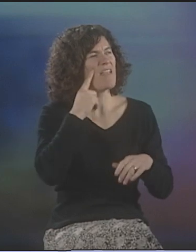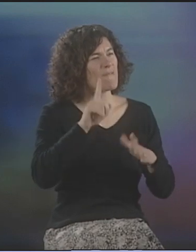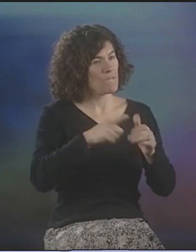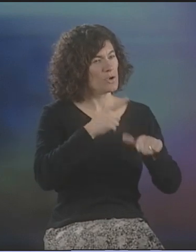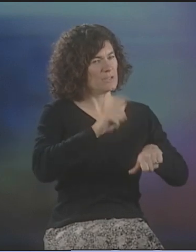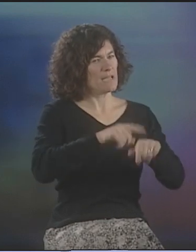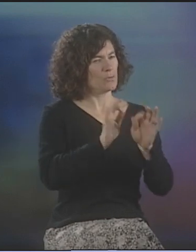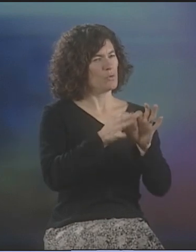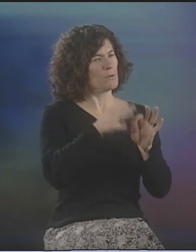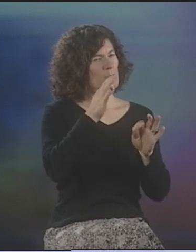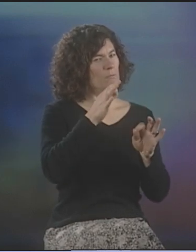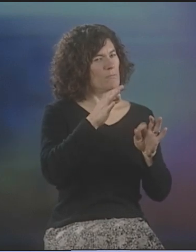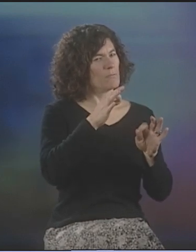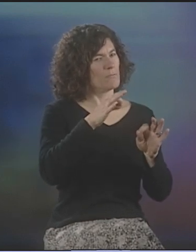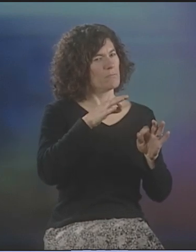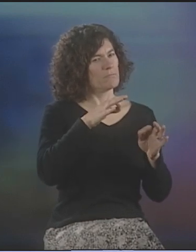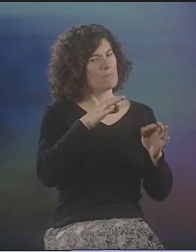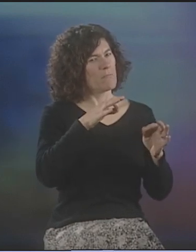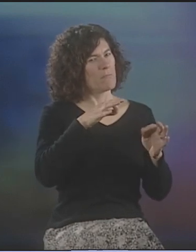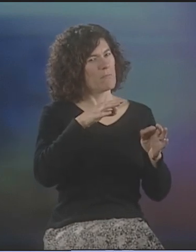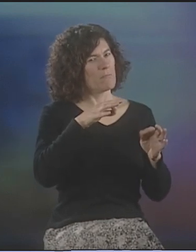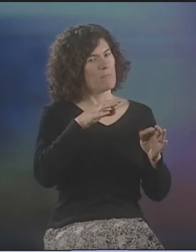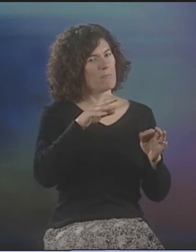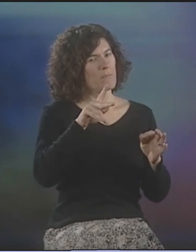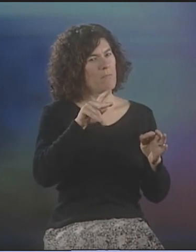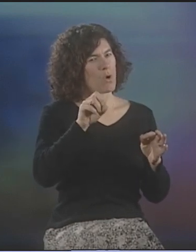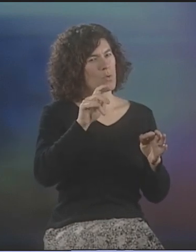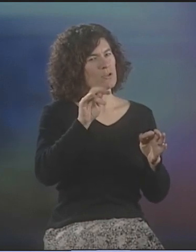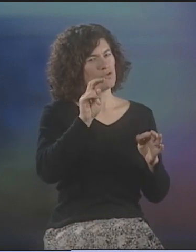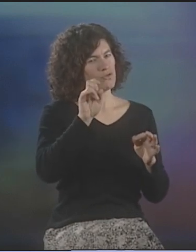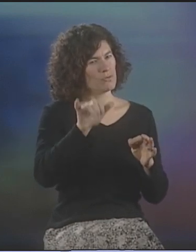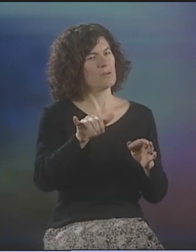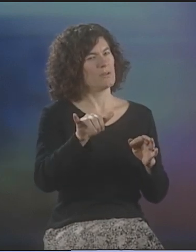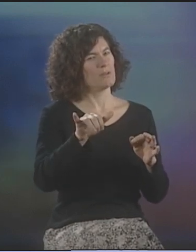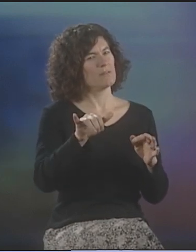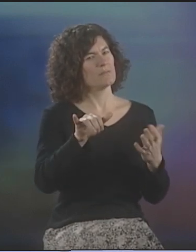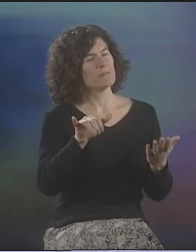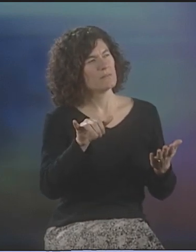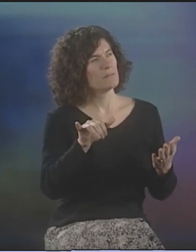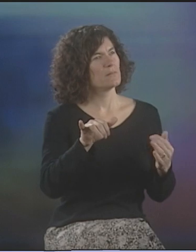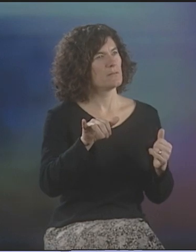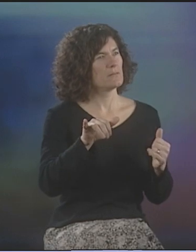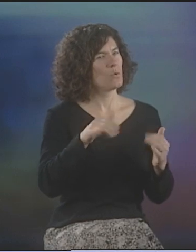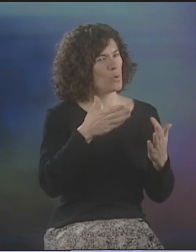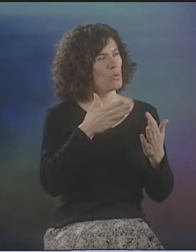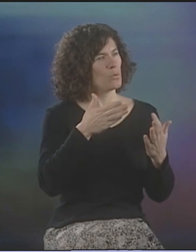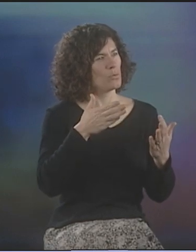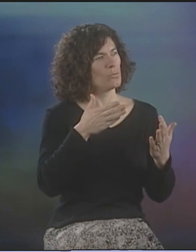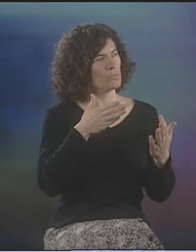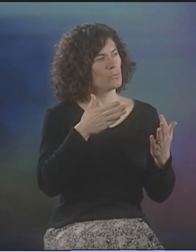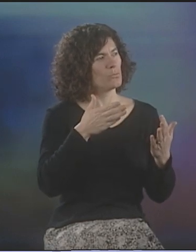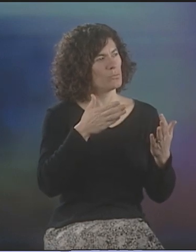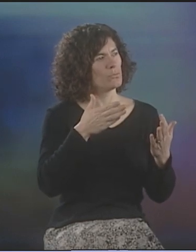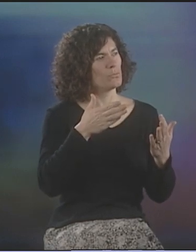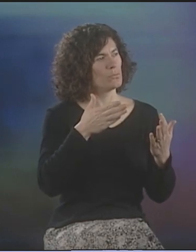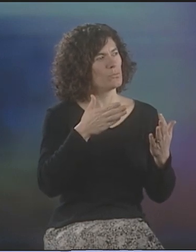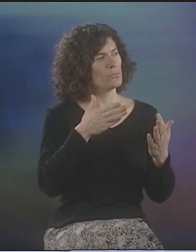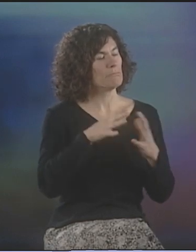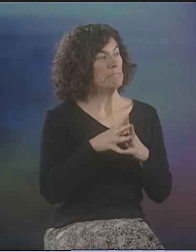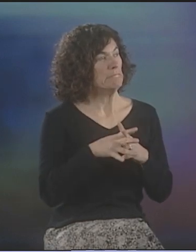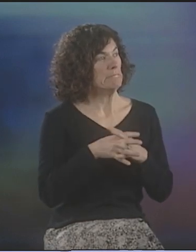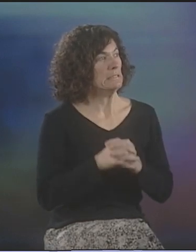I THINK THE FIRST TIME I DID POETRY WAS...WELL, HMM.